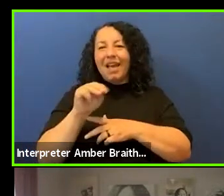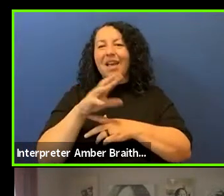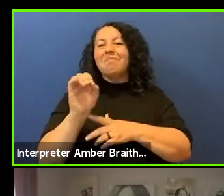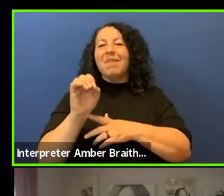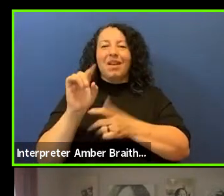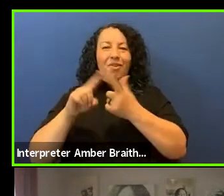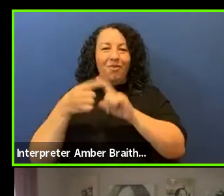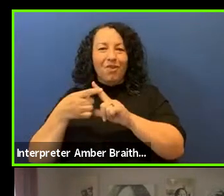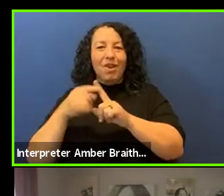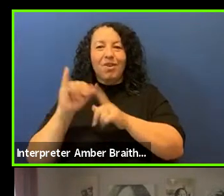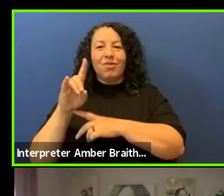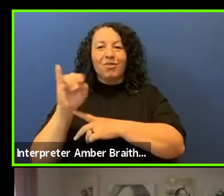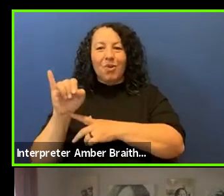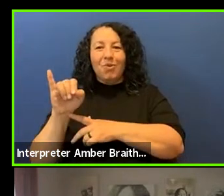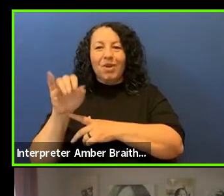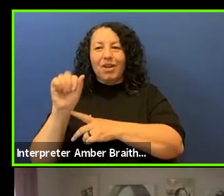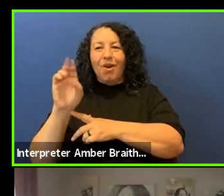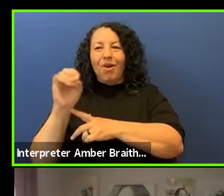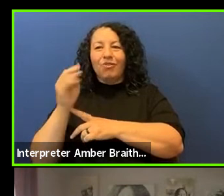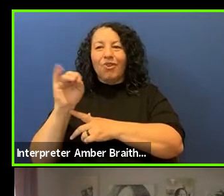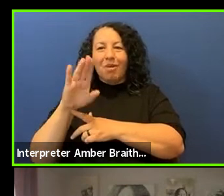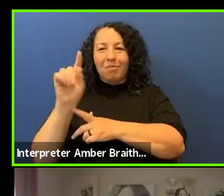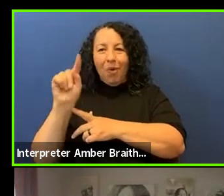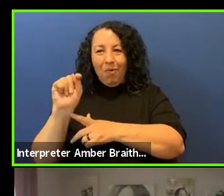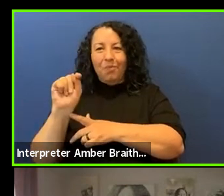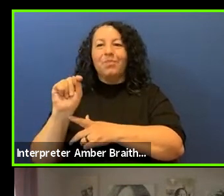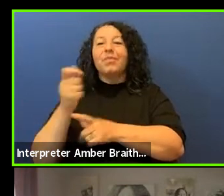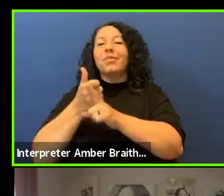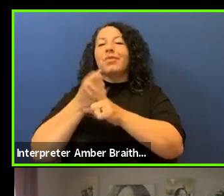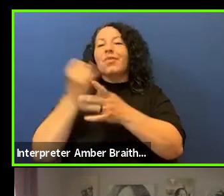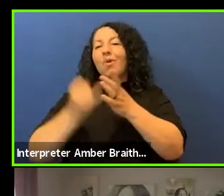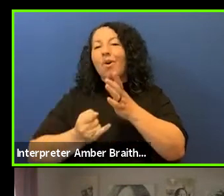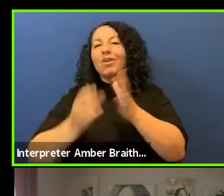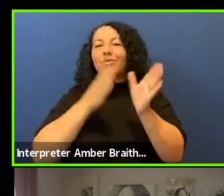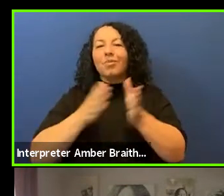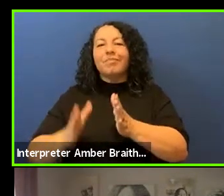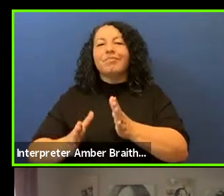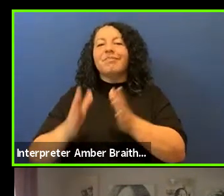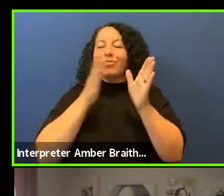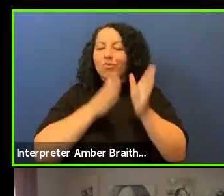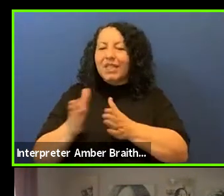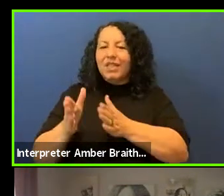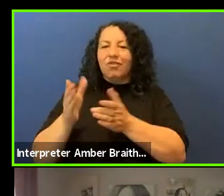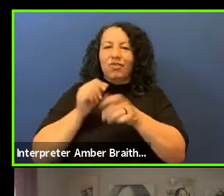Jodi is an artist, organizer, and strategic advisor at the Bush Foundation.